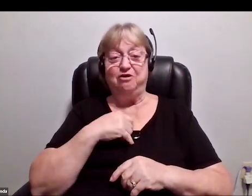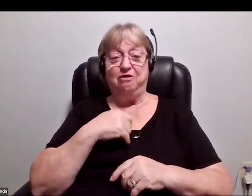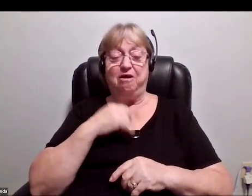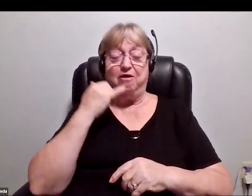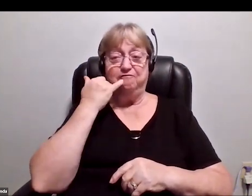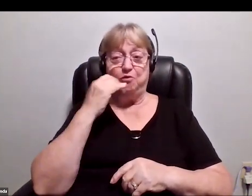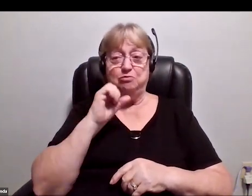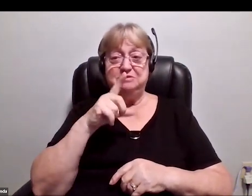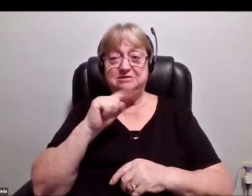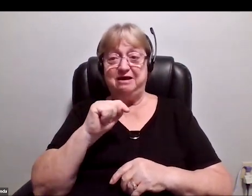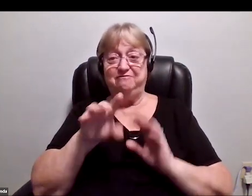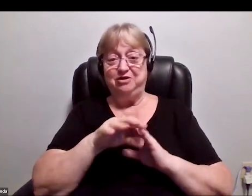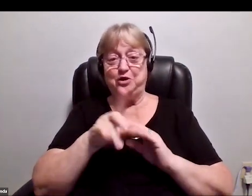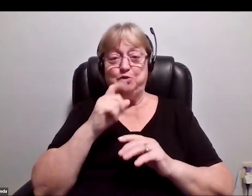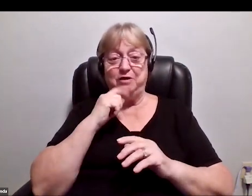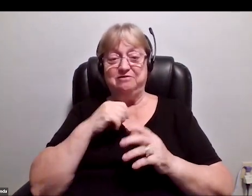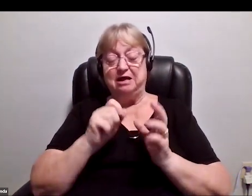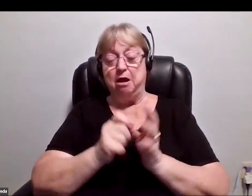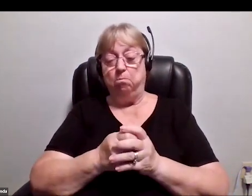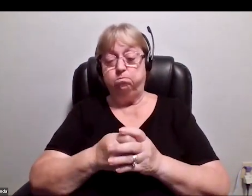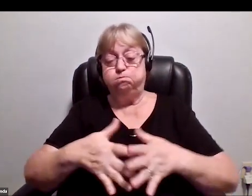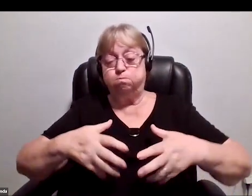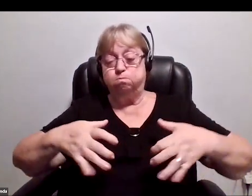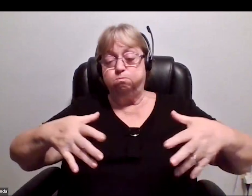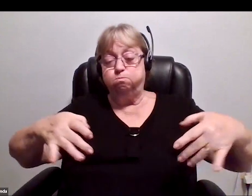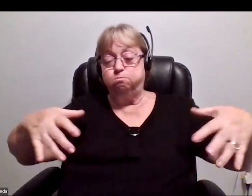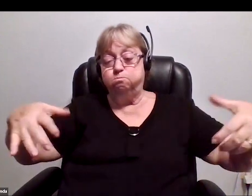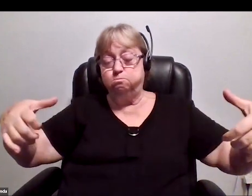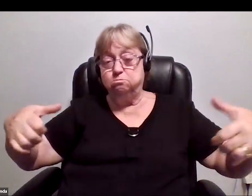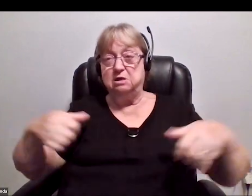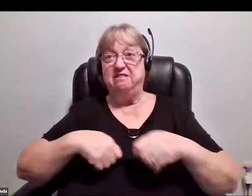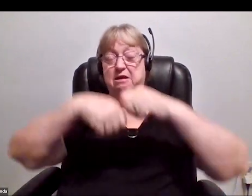you've got a nice little plume of dust and great fire from the engine.